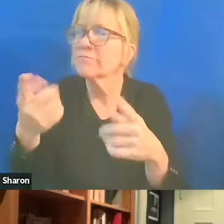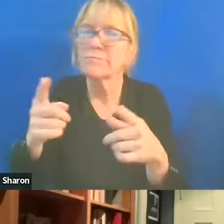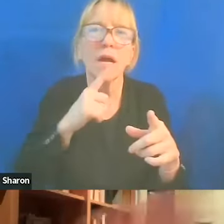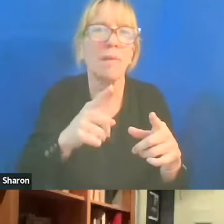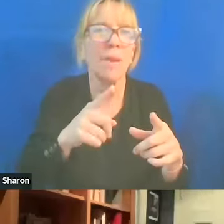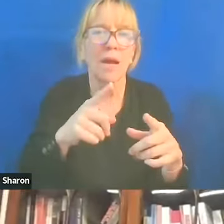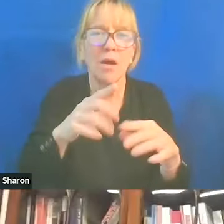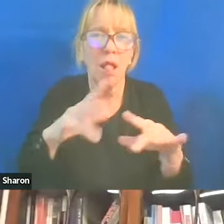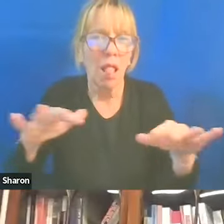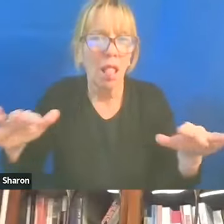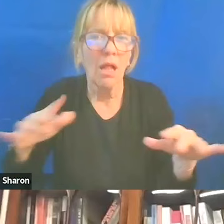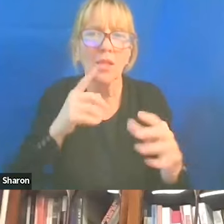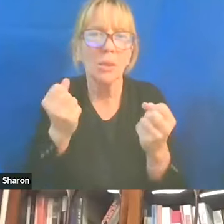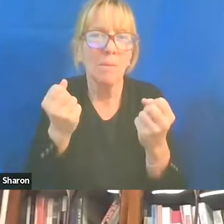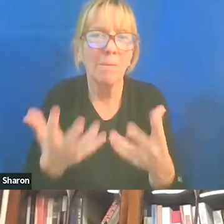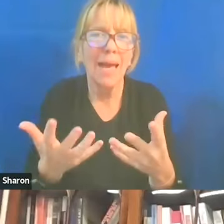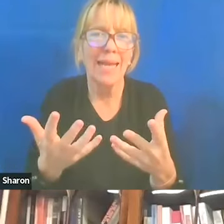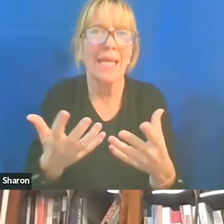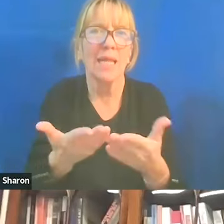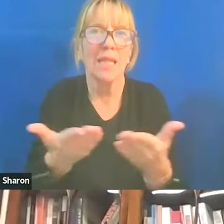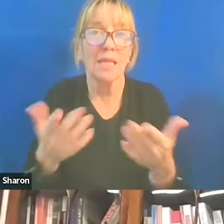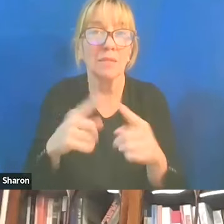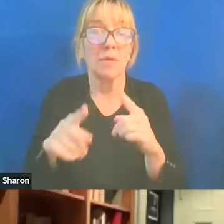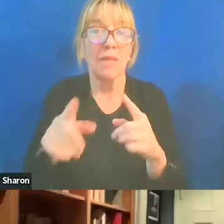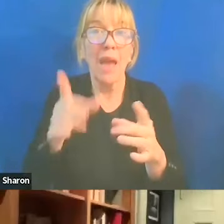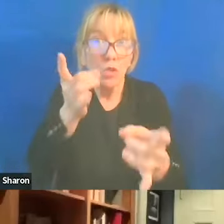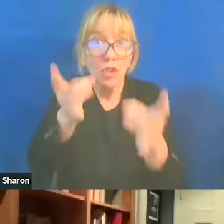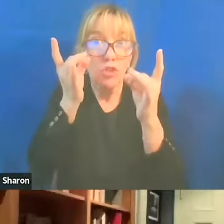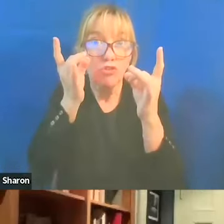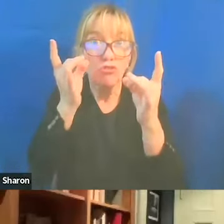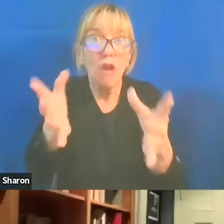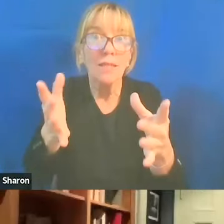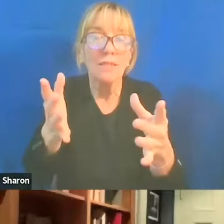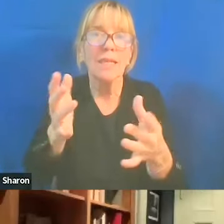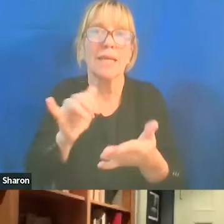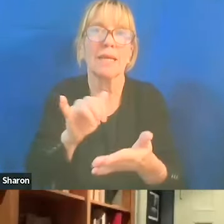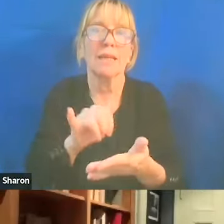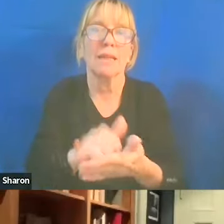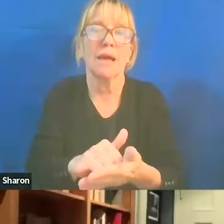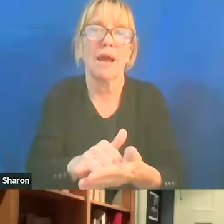You know, I mean, you could talk this... This was an atrocity that was just unfathomable.